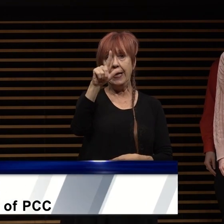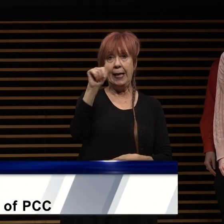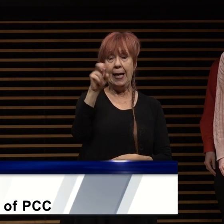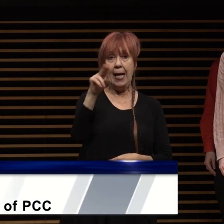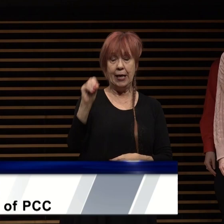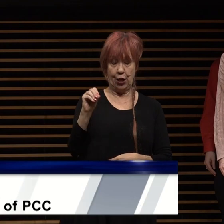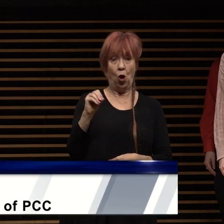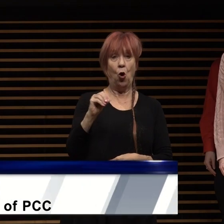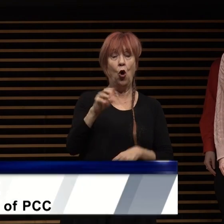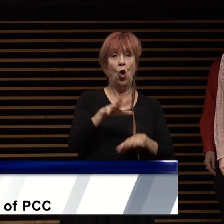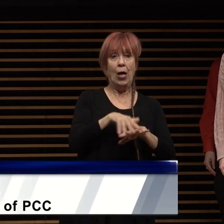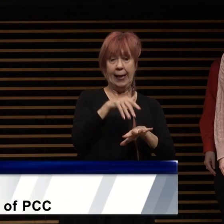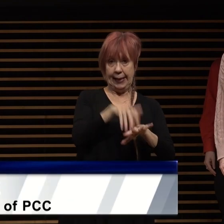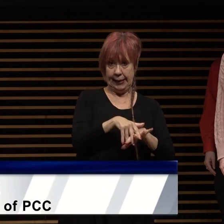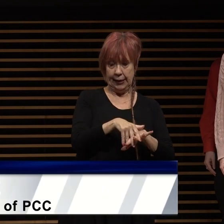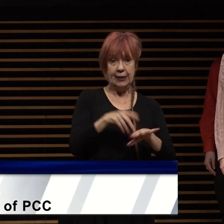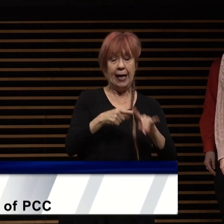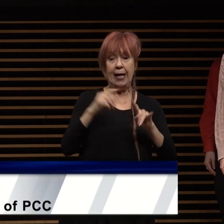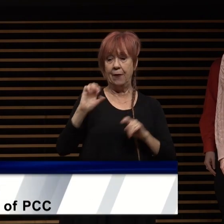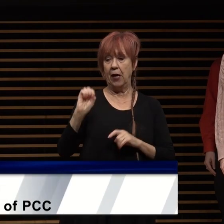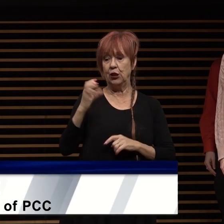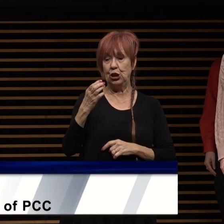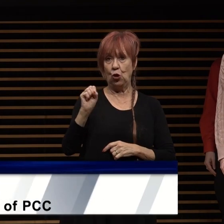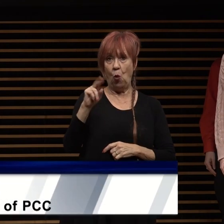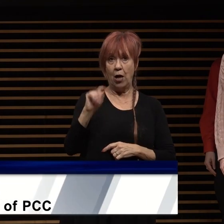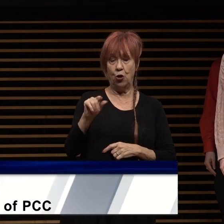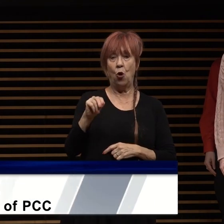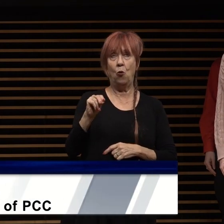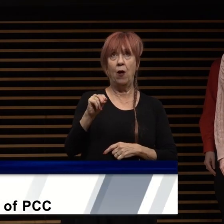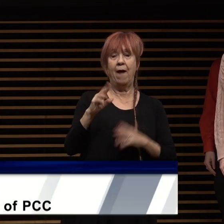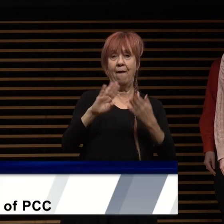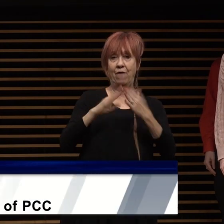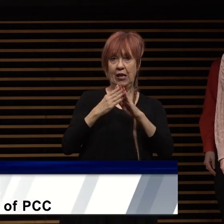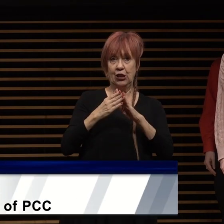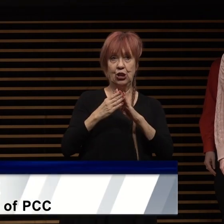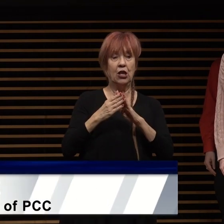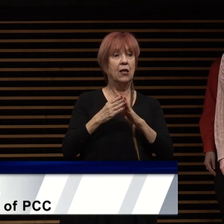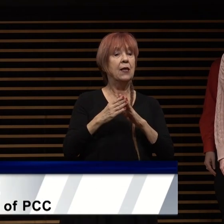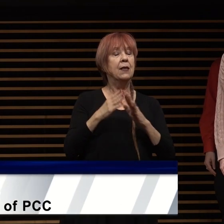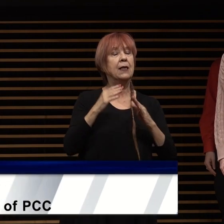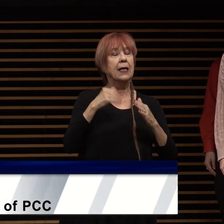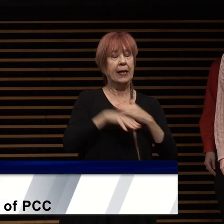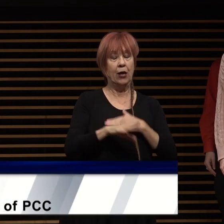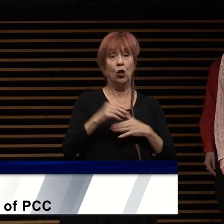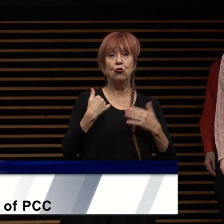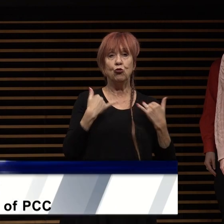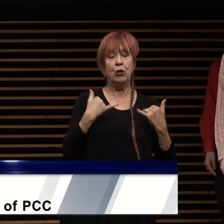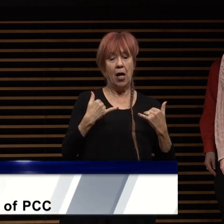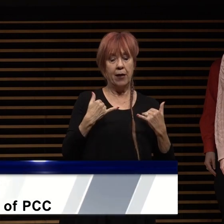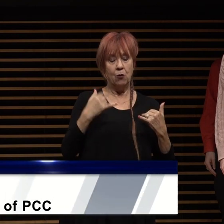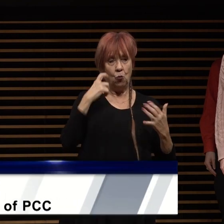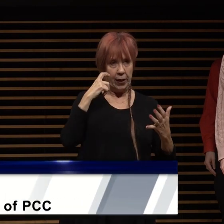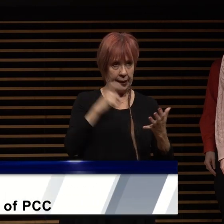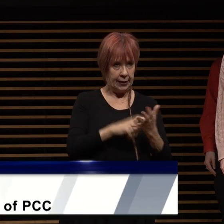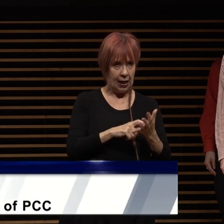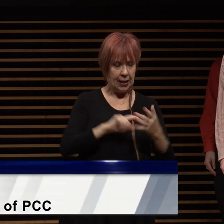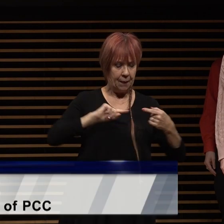of the shishikoanga village and quiche nation tonight we acknowledge the painful